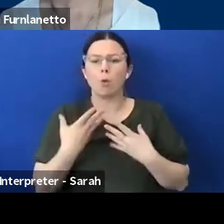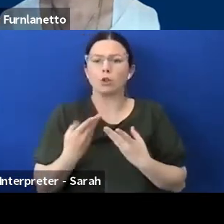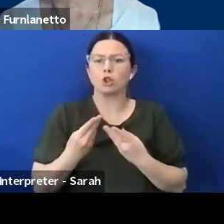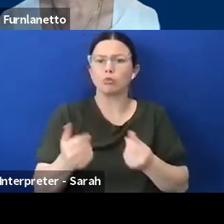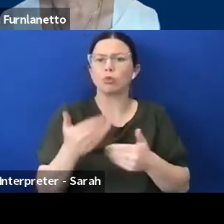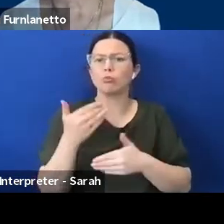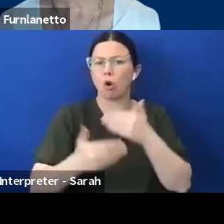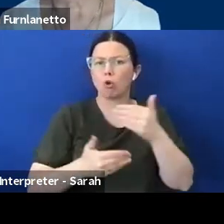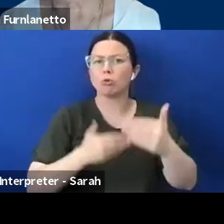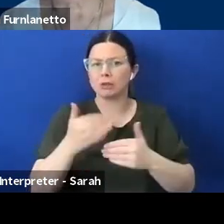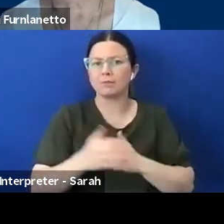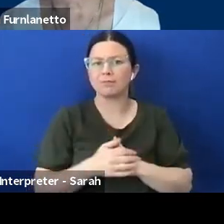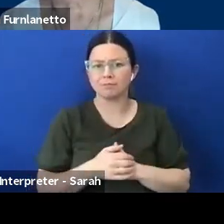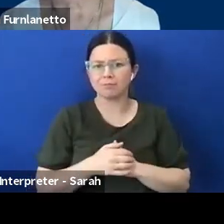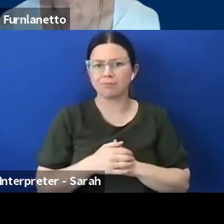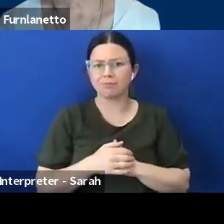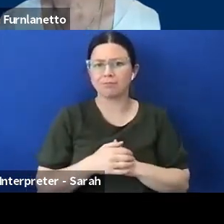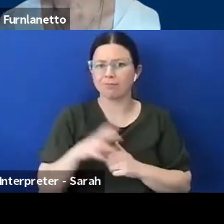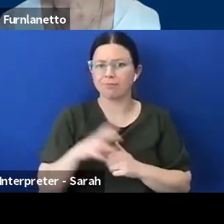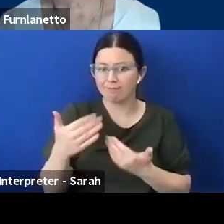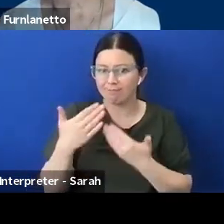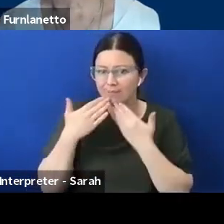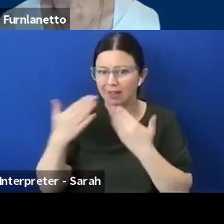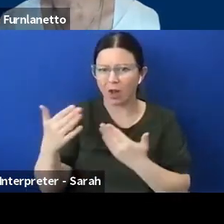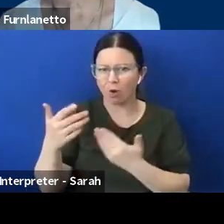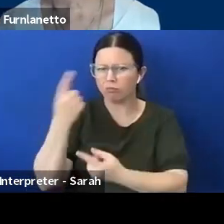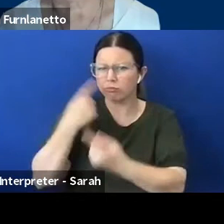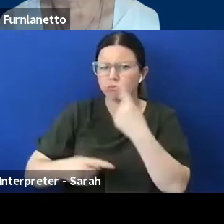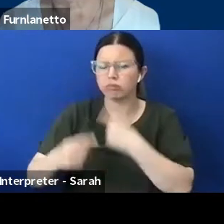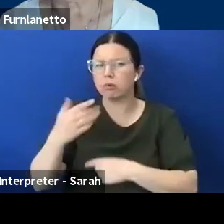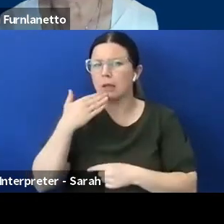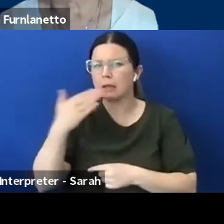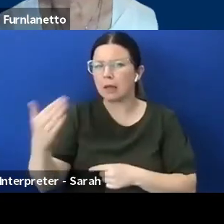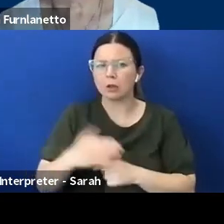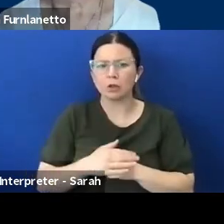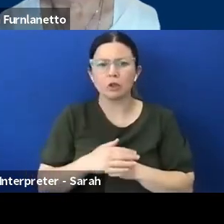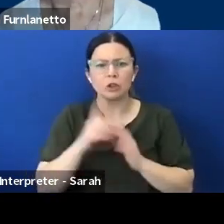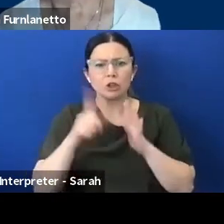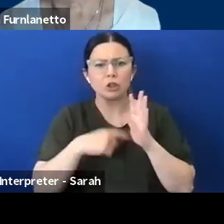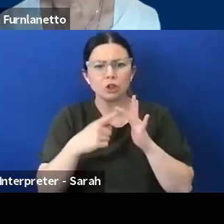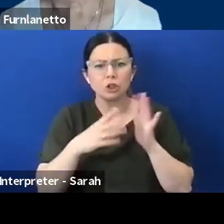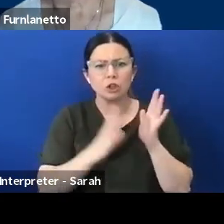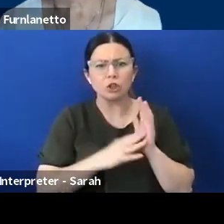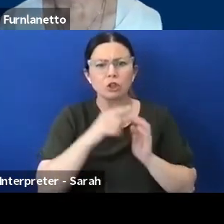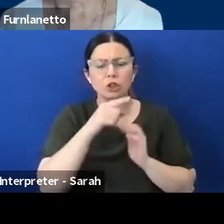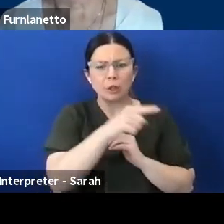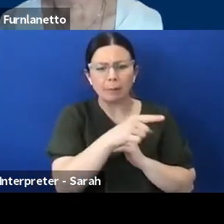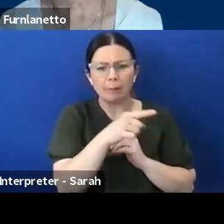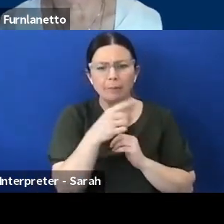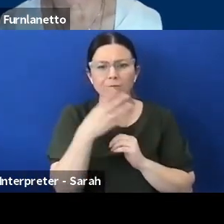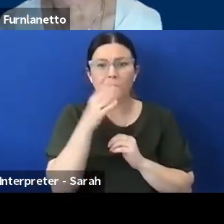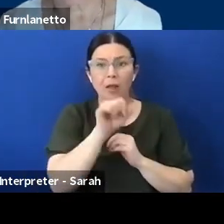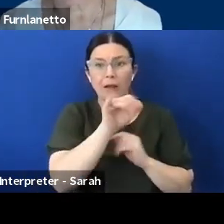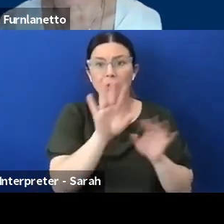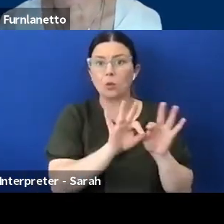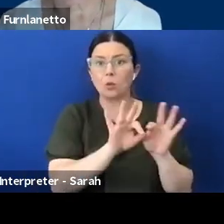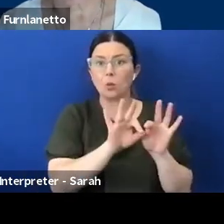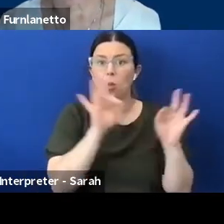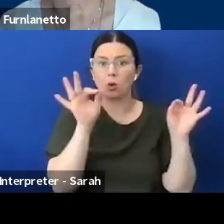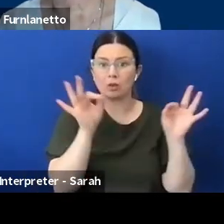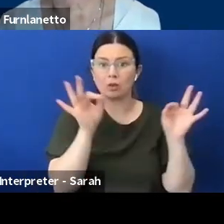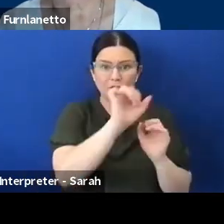Fabulous insight Shanleigh and you know Jim from his organisation's view and you from